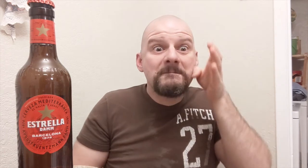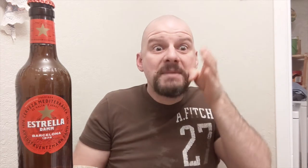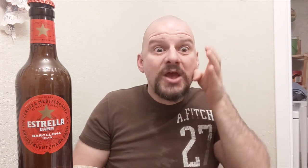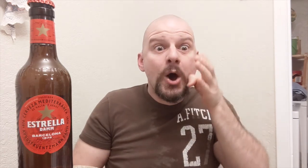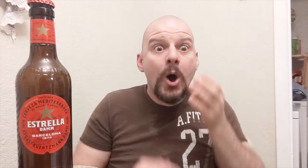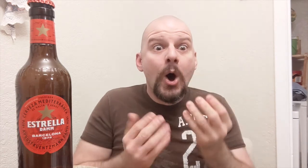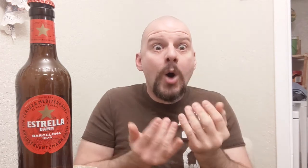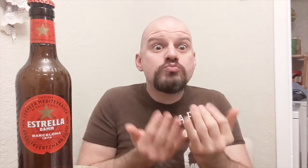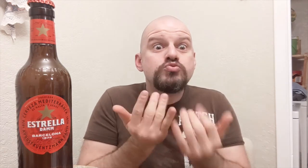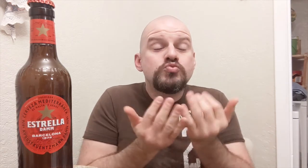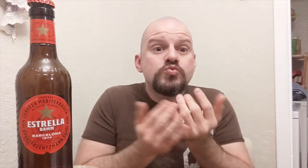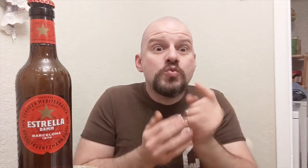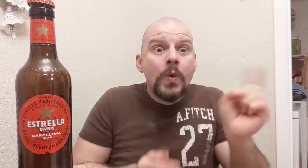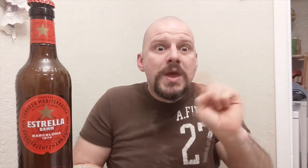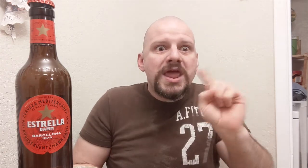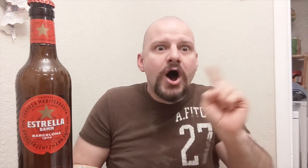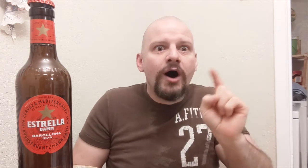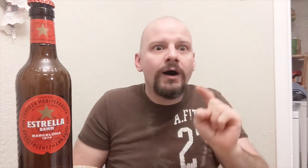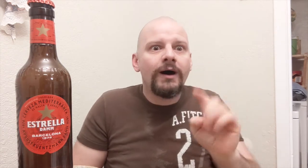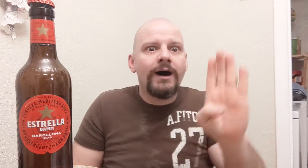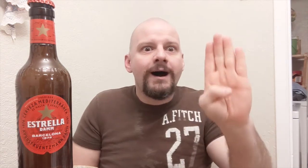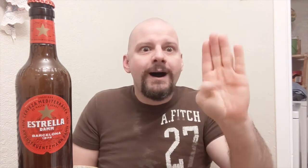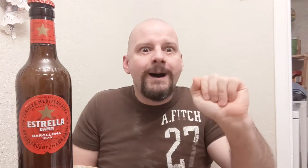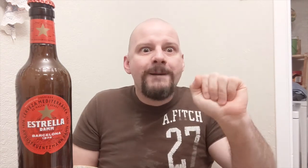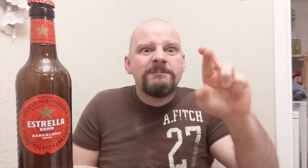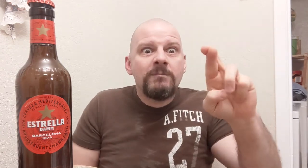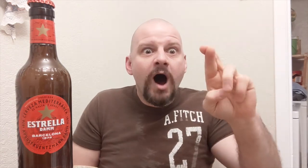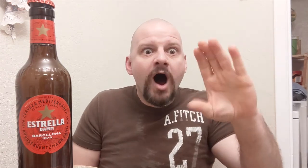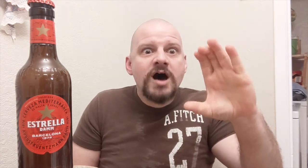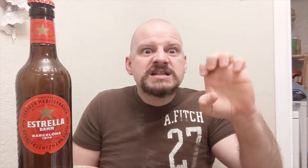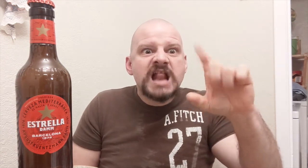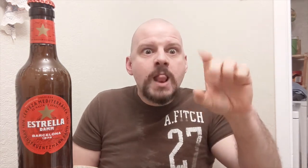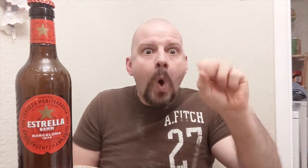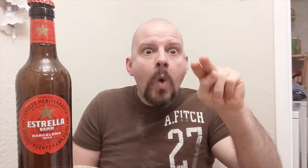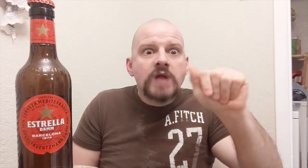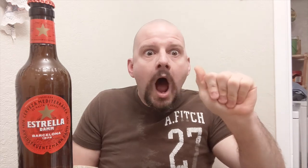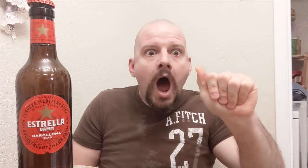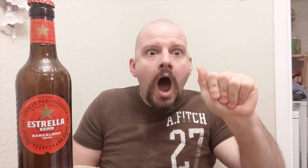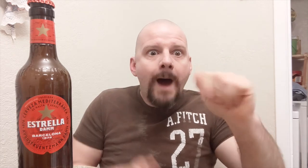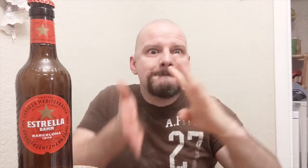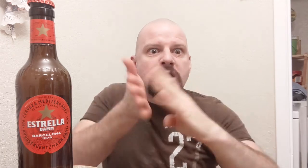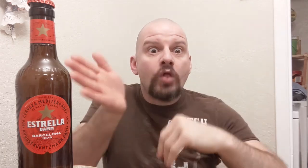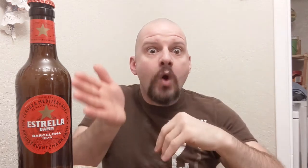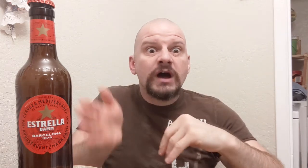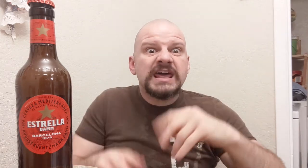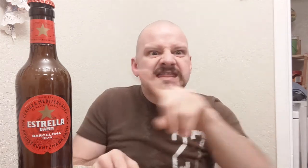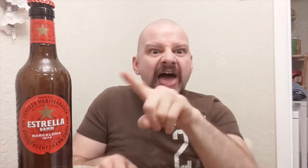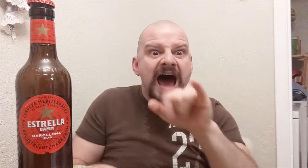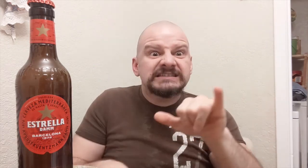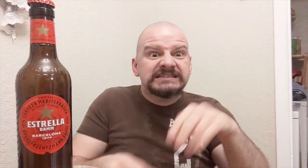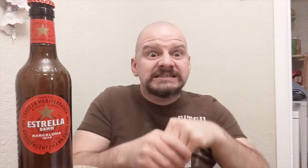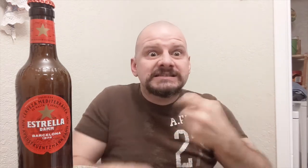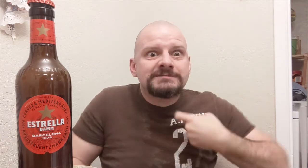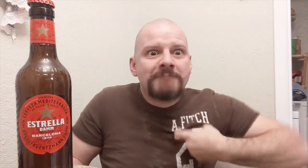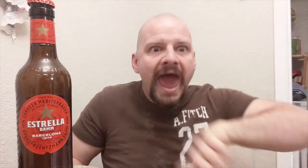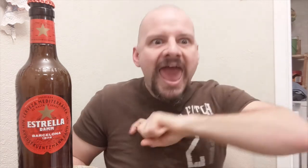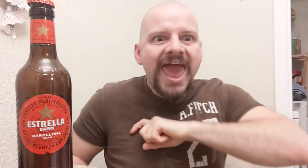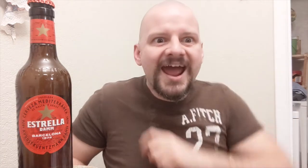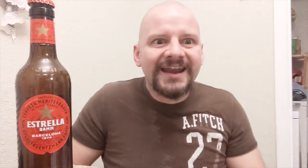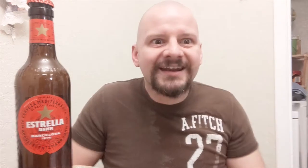The beer was brewed in Barcelona... That's in Spain!